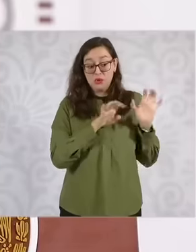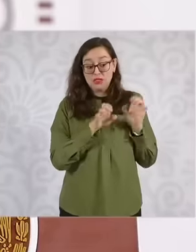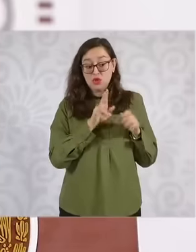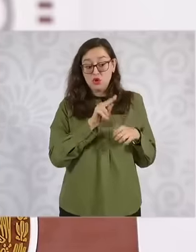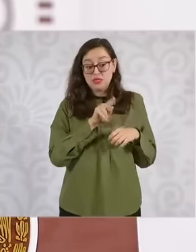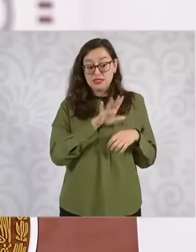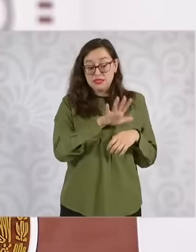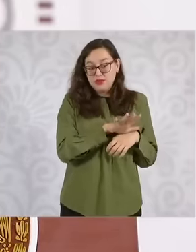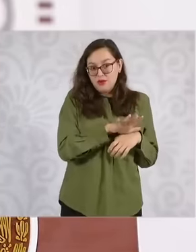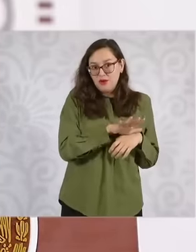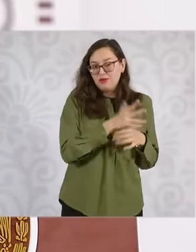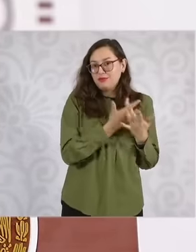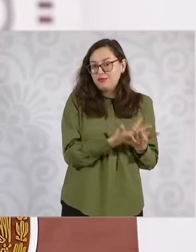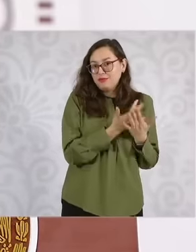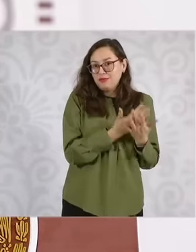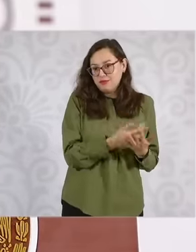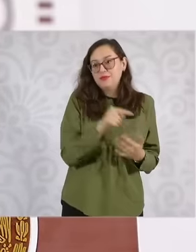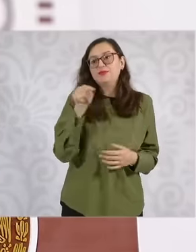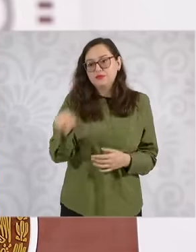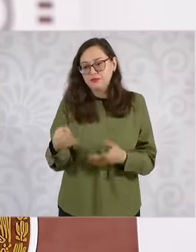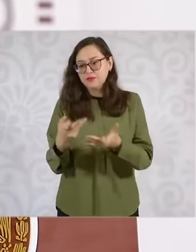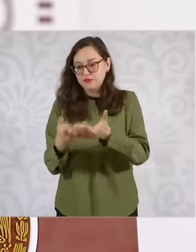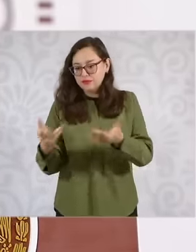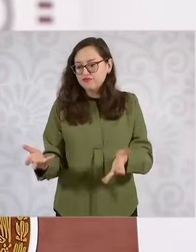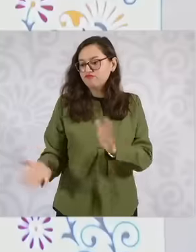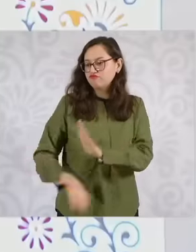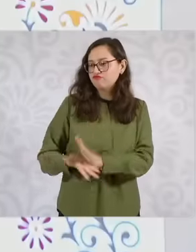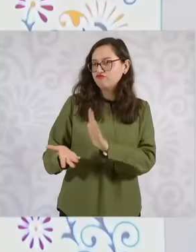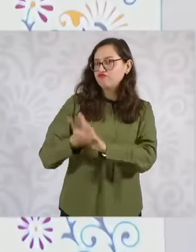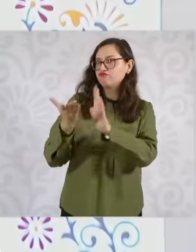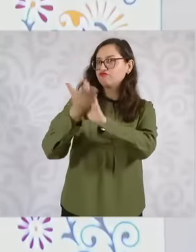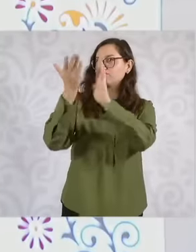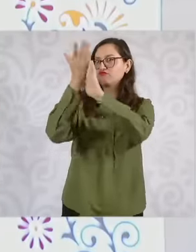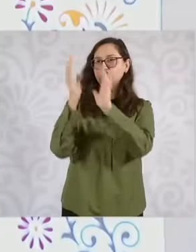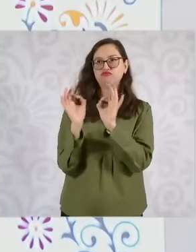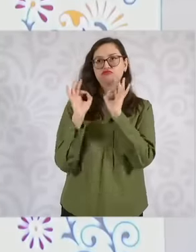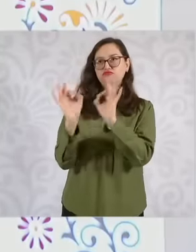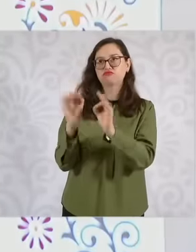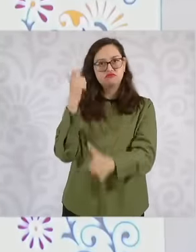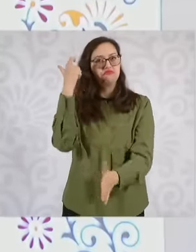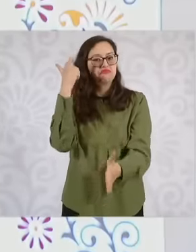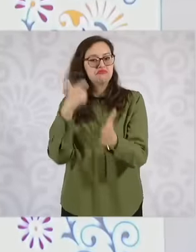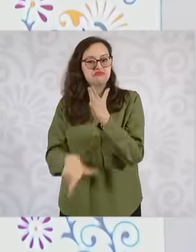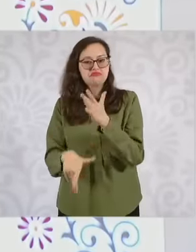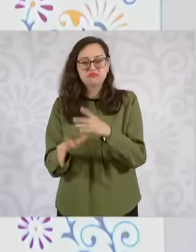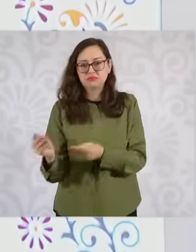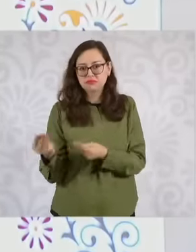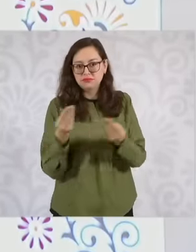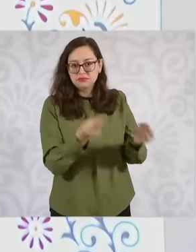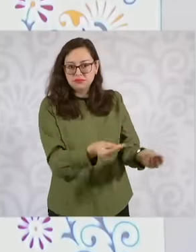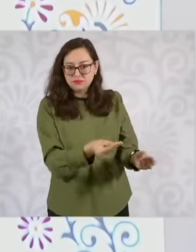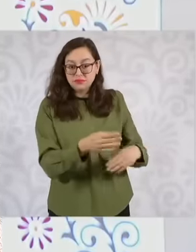it is already close. of TR months uh together with all the instances of the